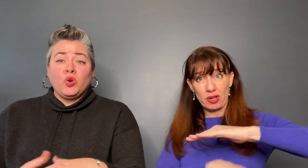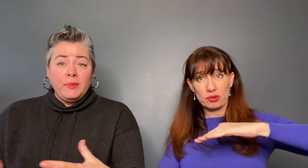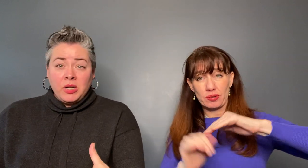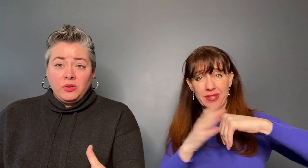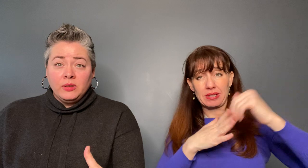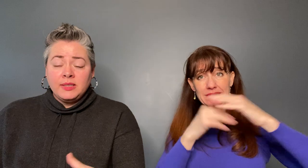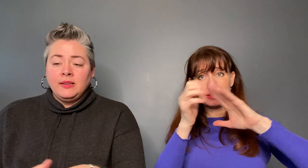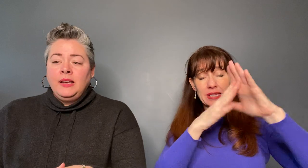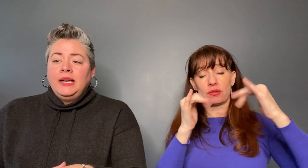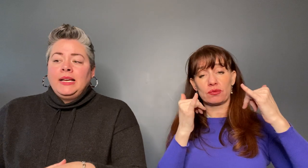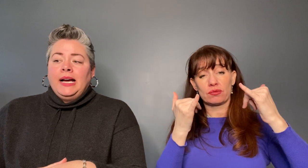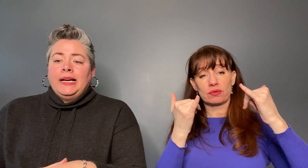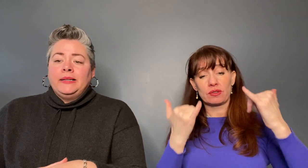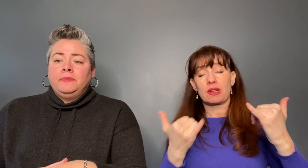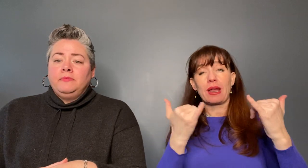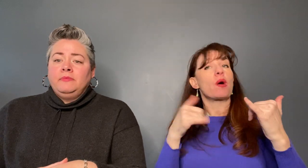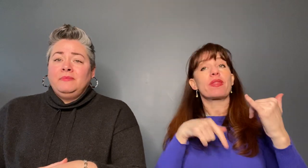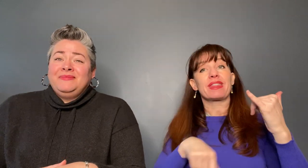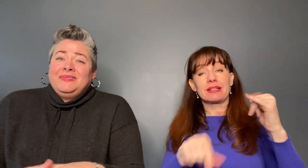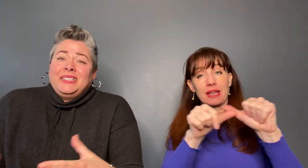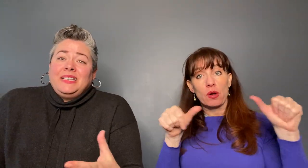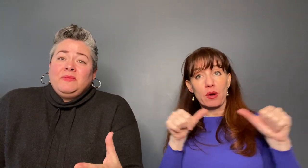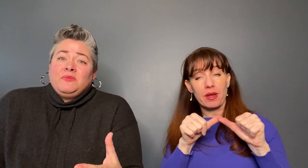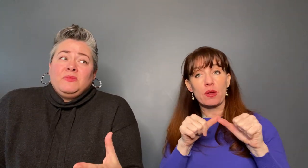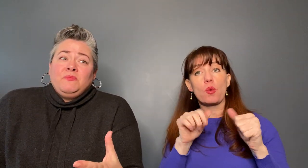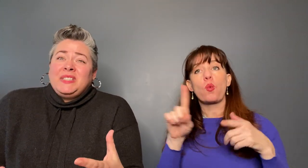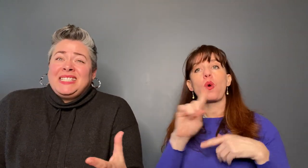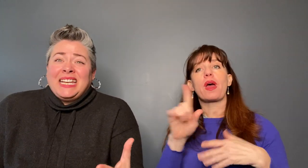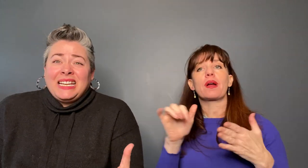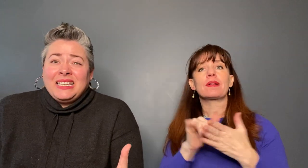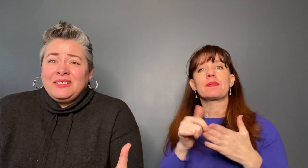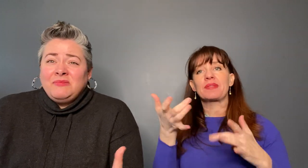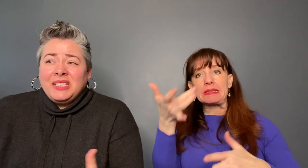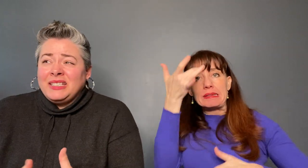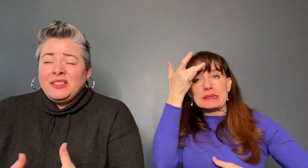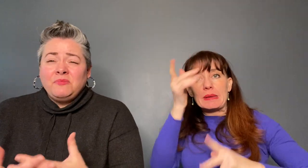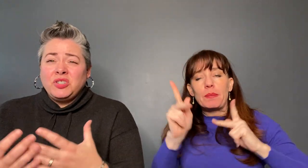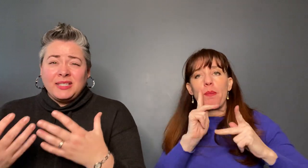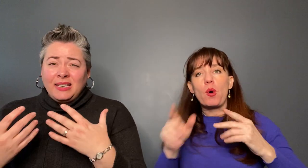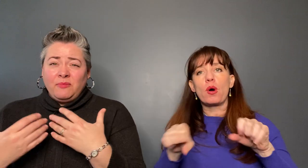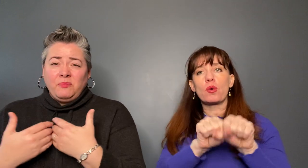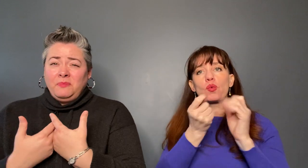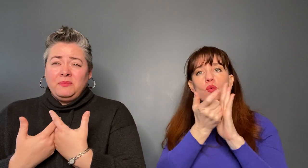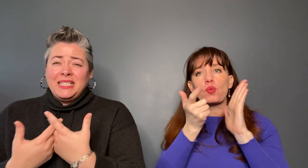lived, criminals, sick. The